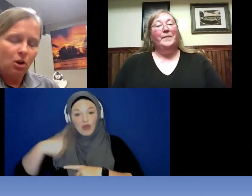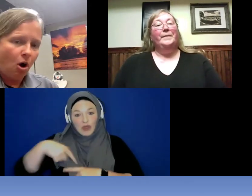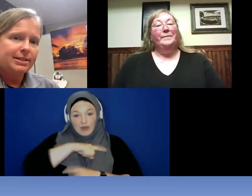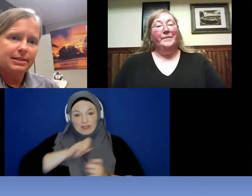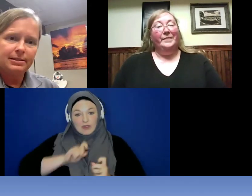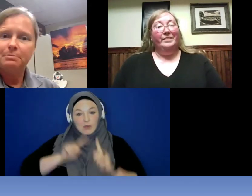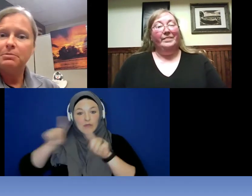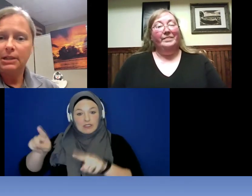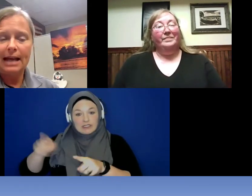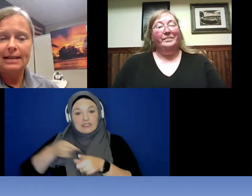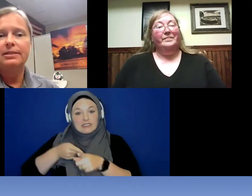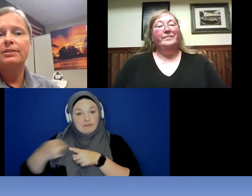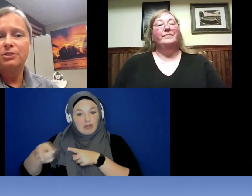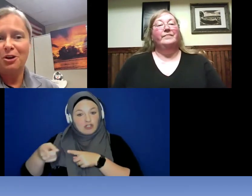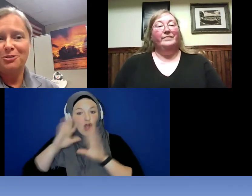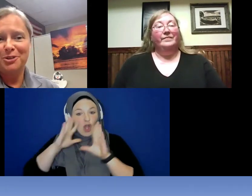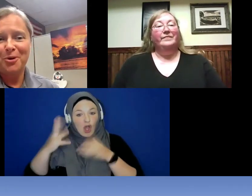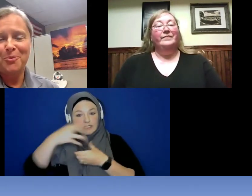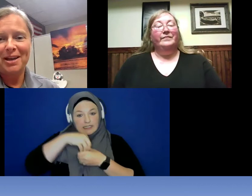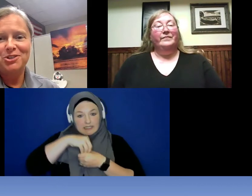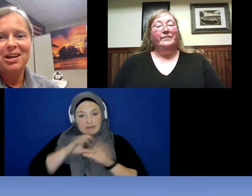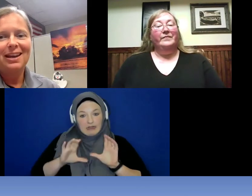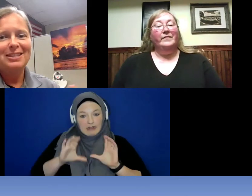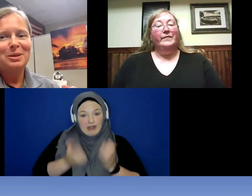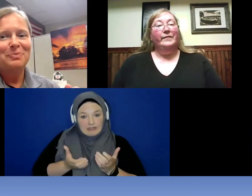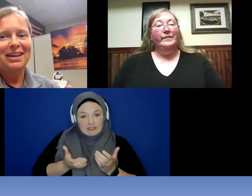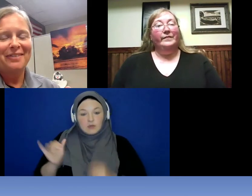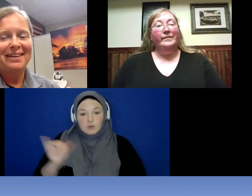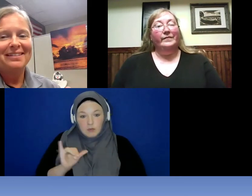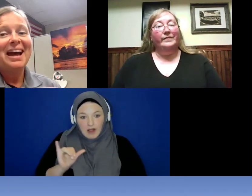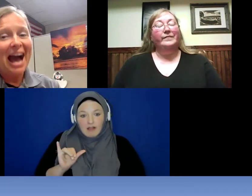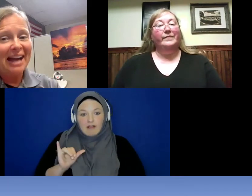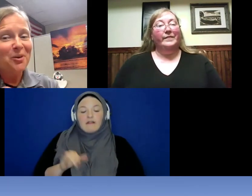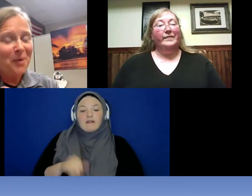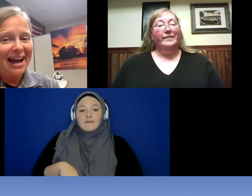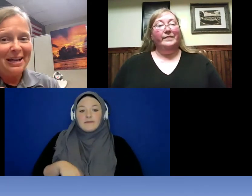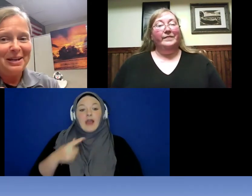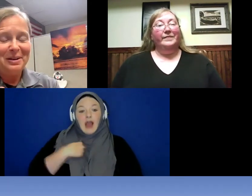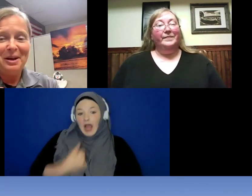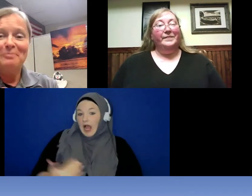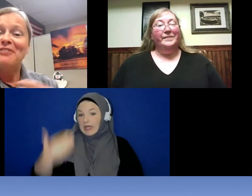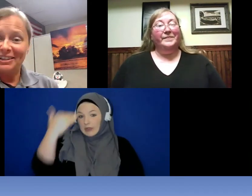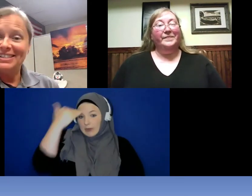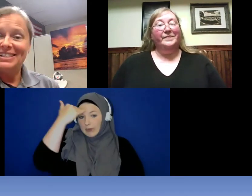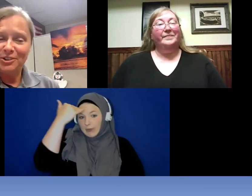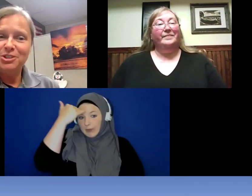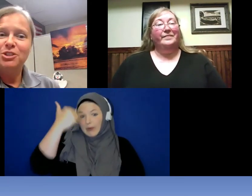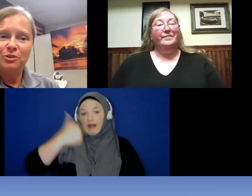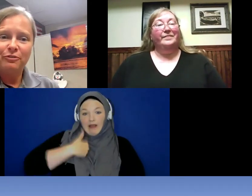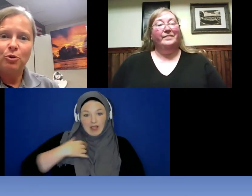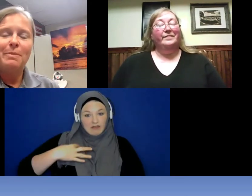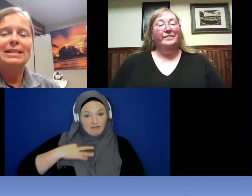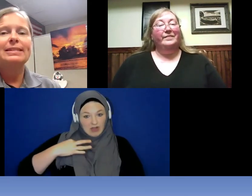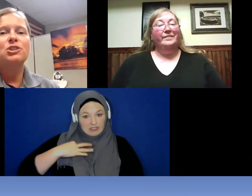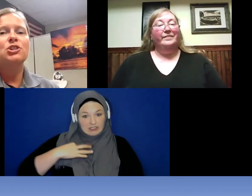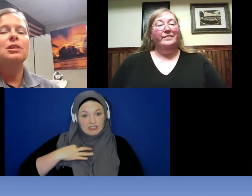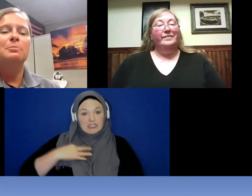autism classes also which it's something that I know I volunteered to do for my station and